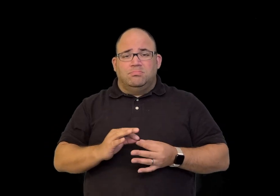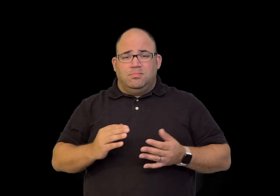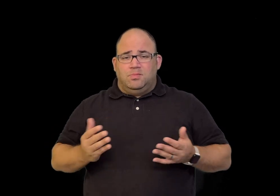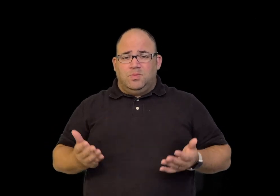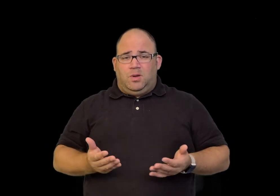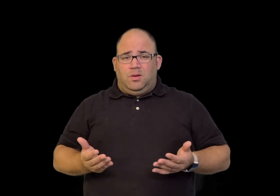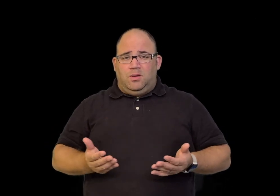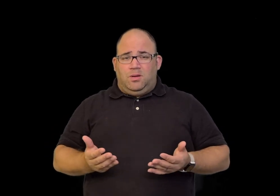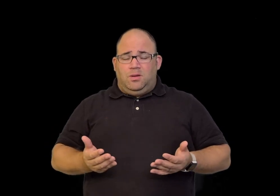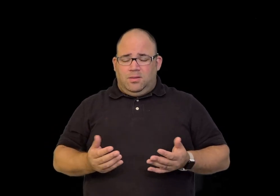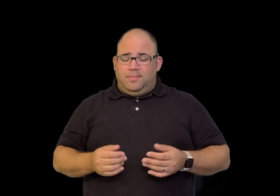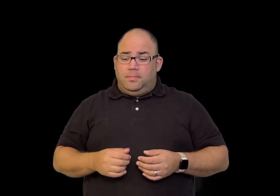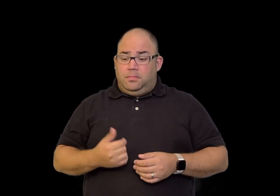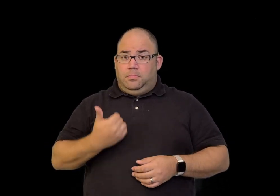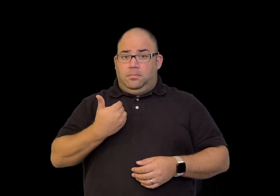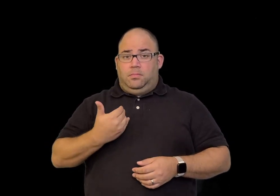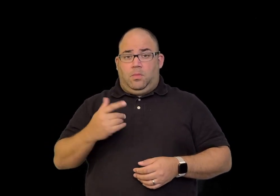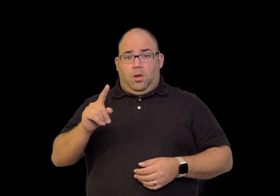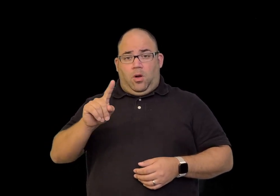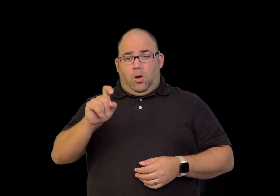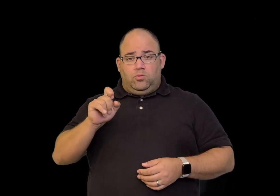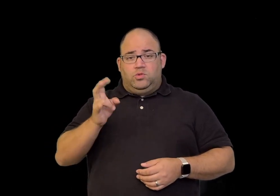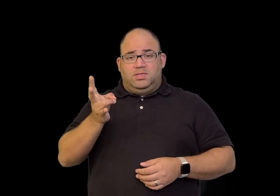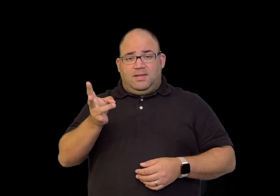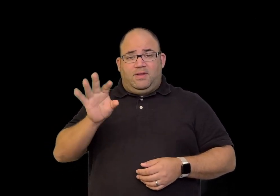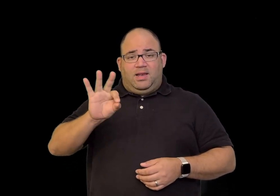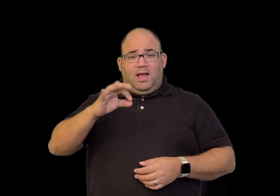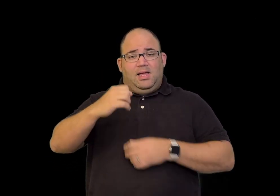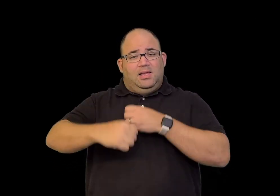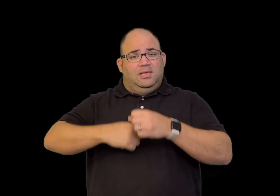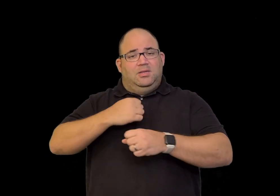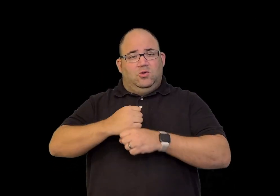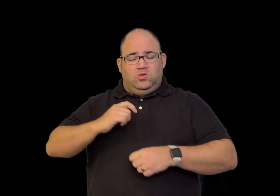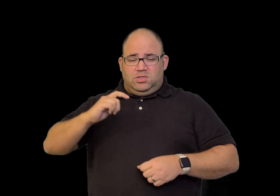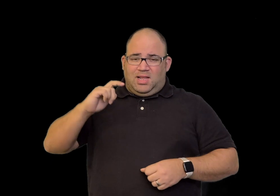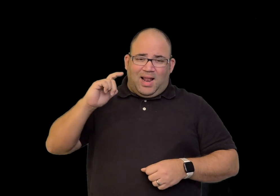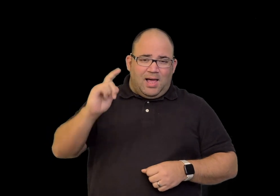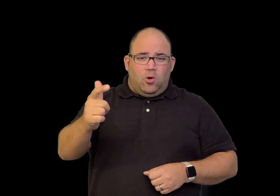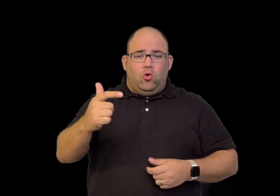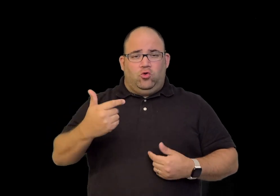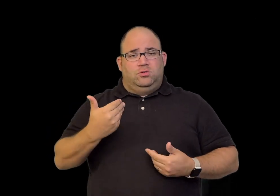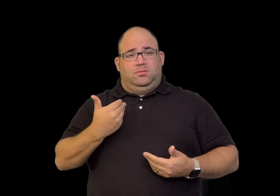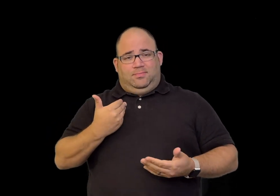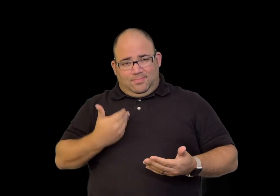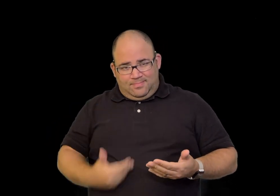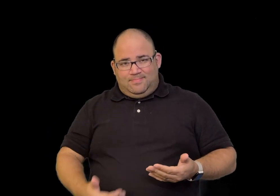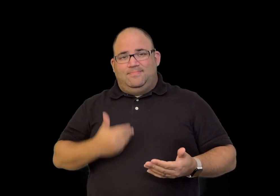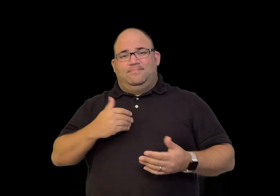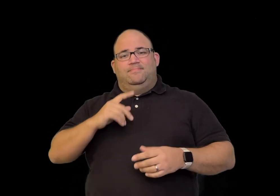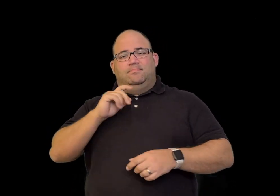I am proud to say that 179 years later,